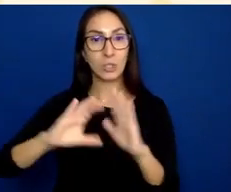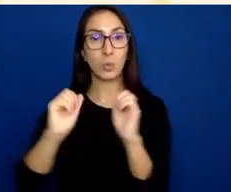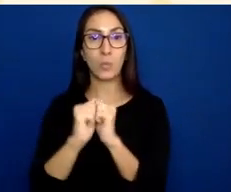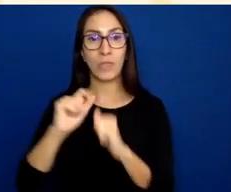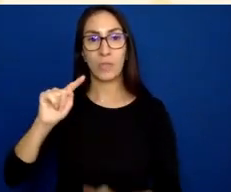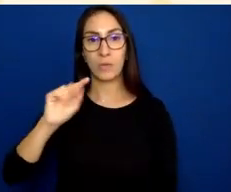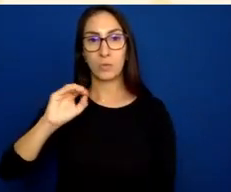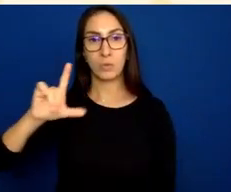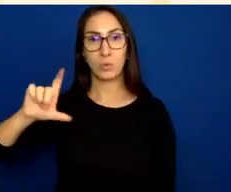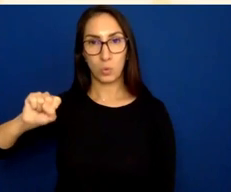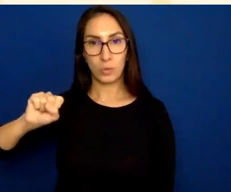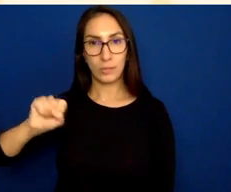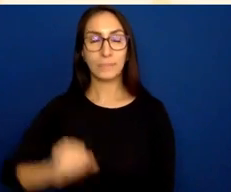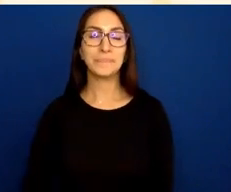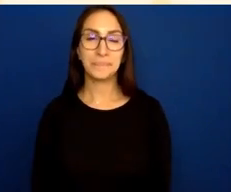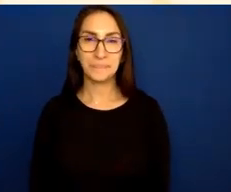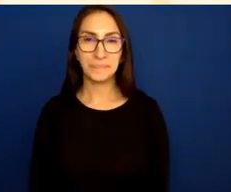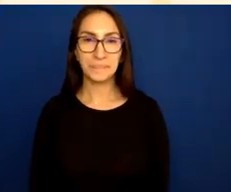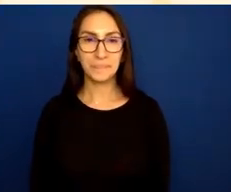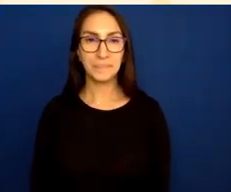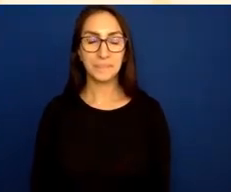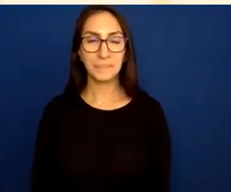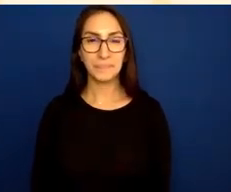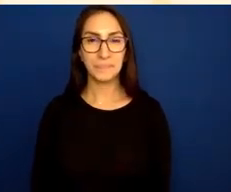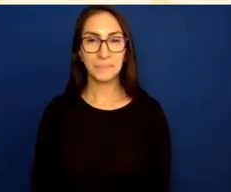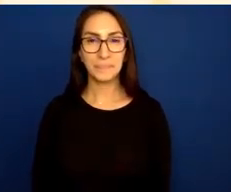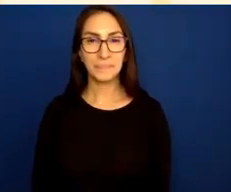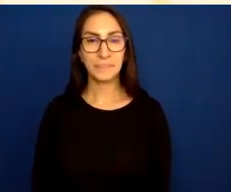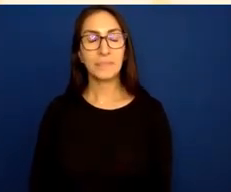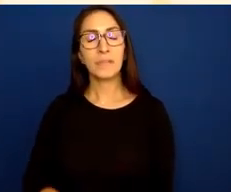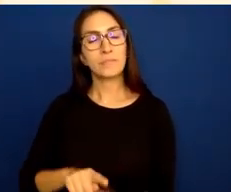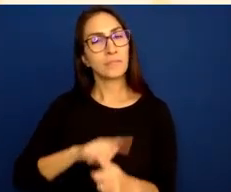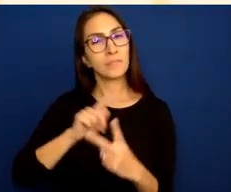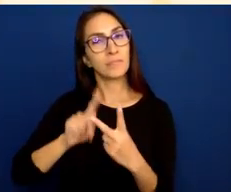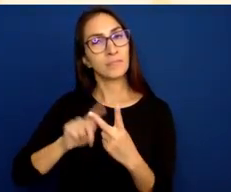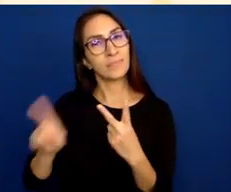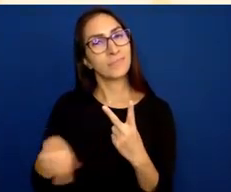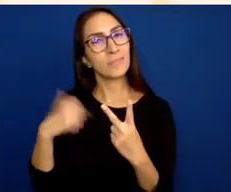The other thing to do, and this one can be difficult to undo,